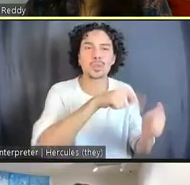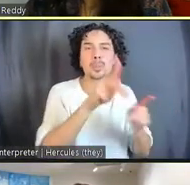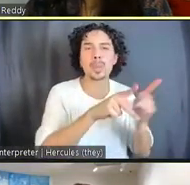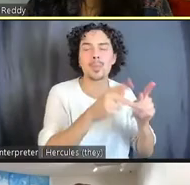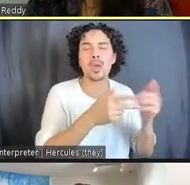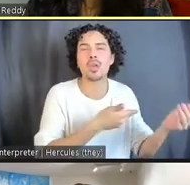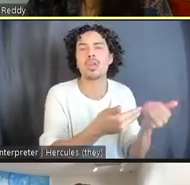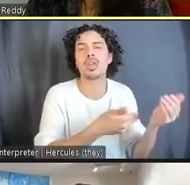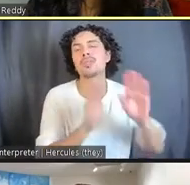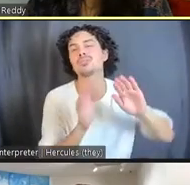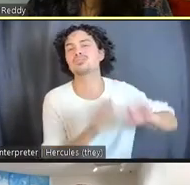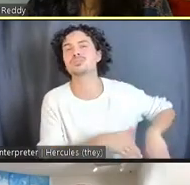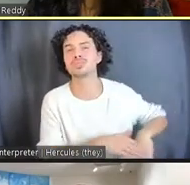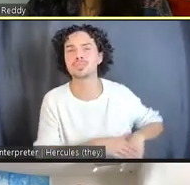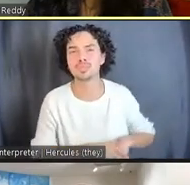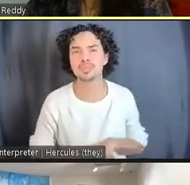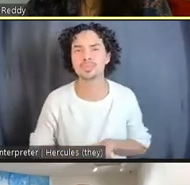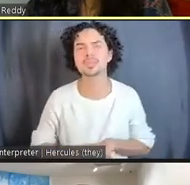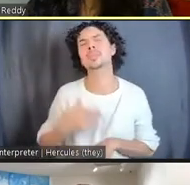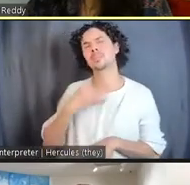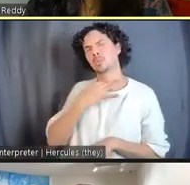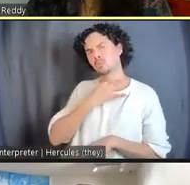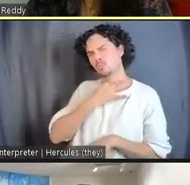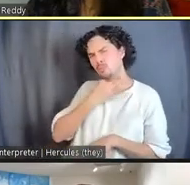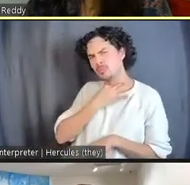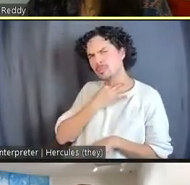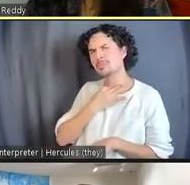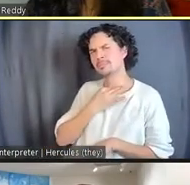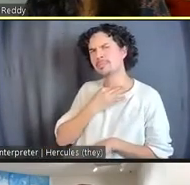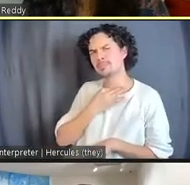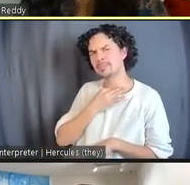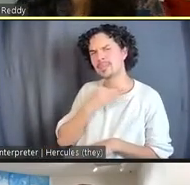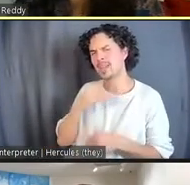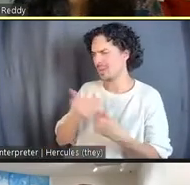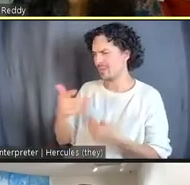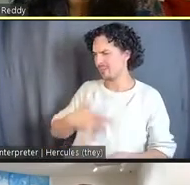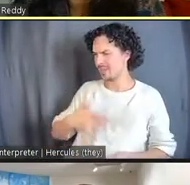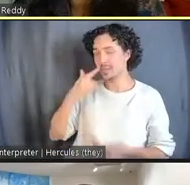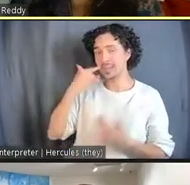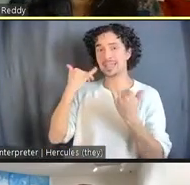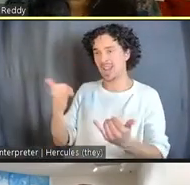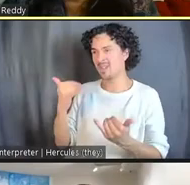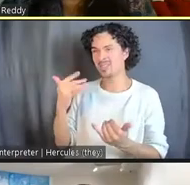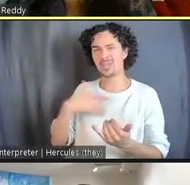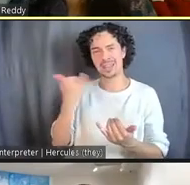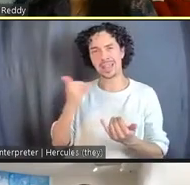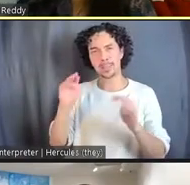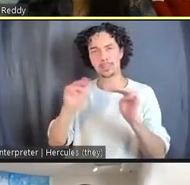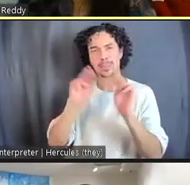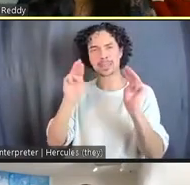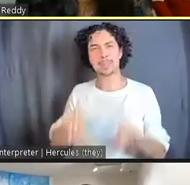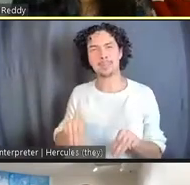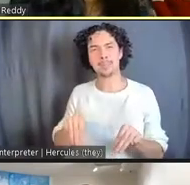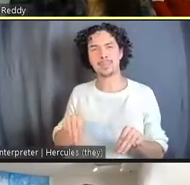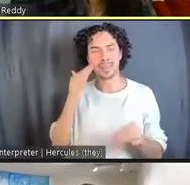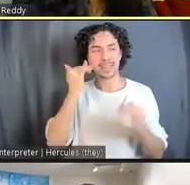And how has it perhaps felt now that it is in a museum, it's in MoMA PS1?